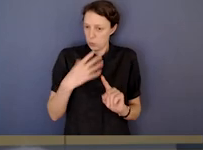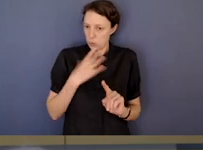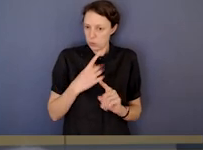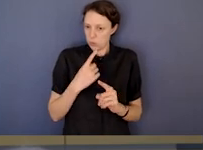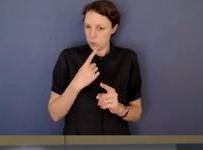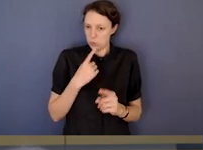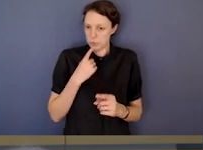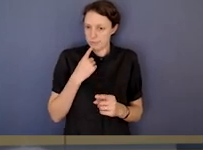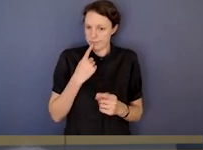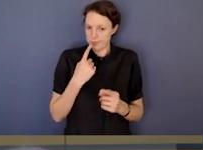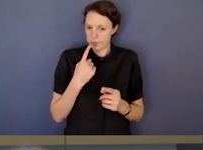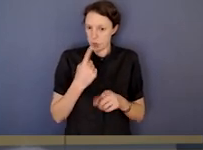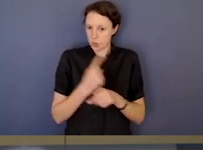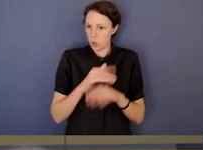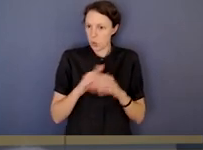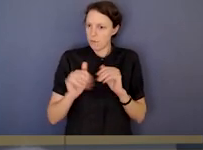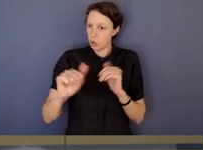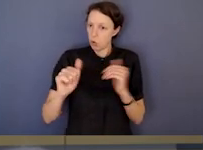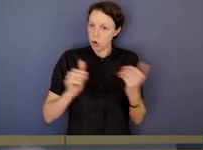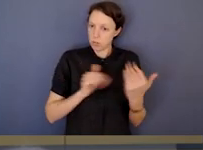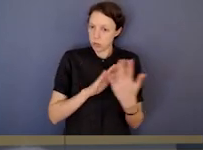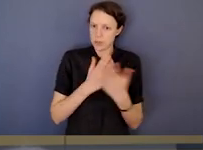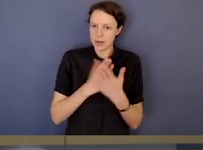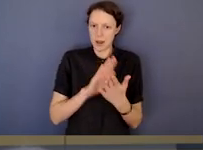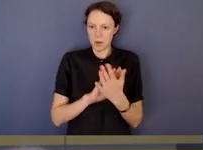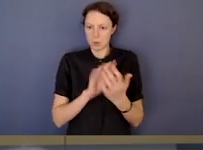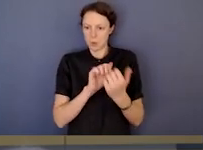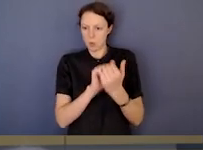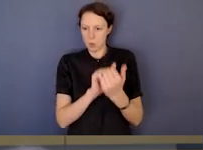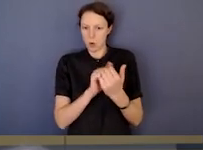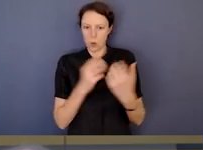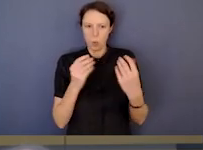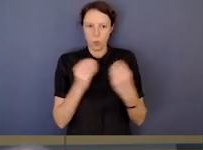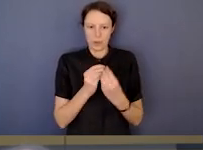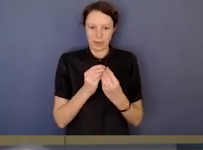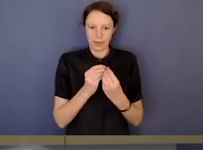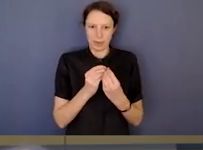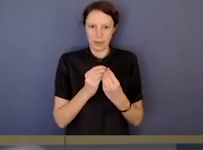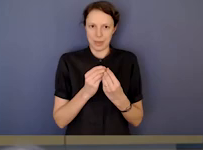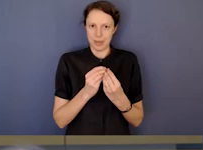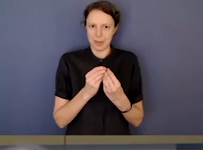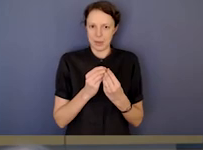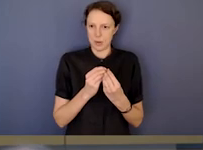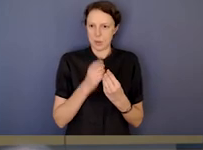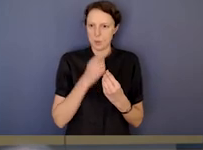bit about your approach to working with whistle-blowers in the NACC.